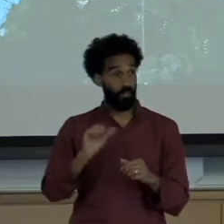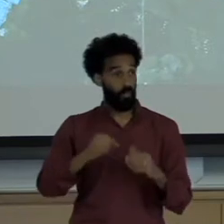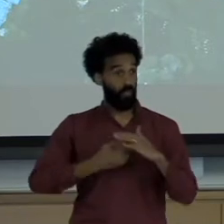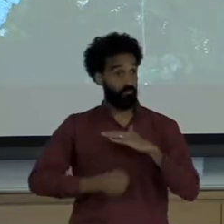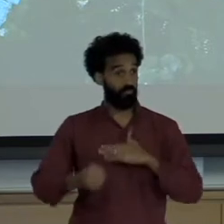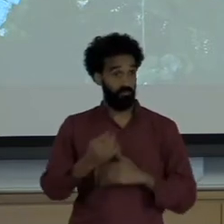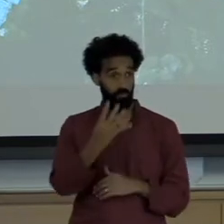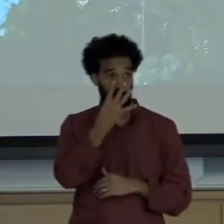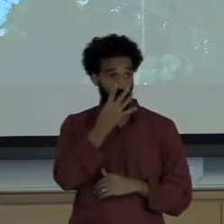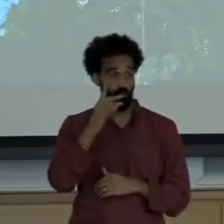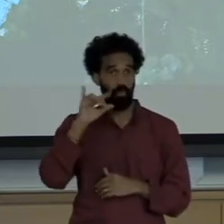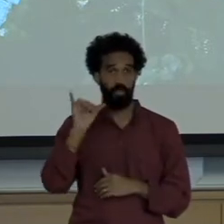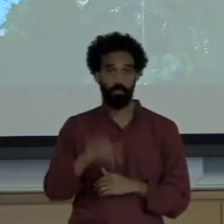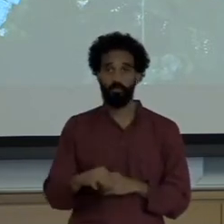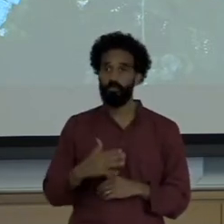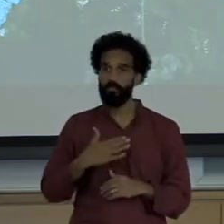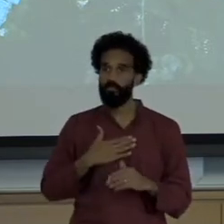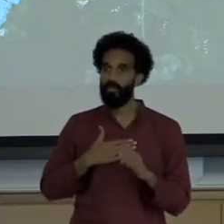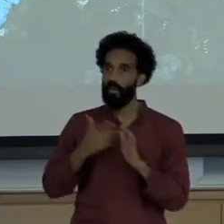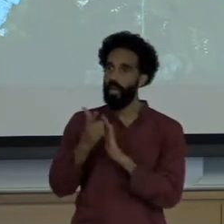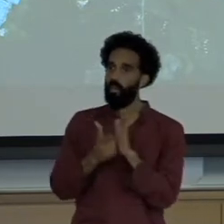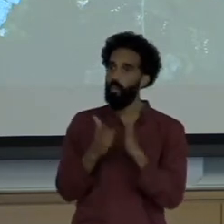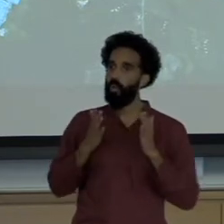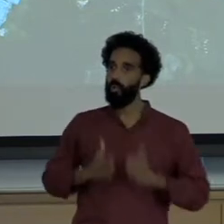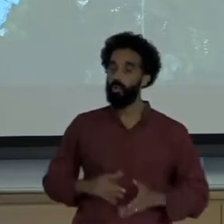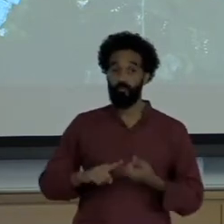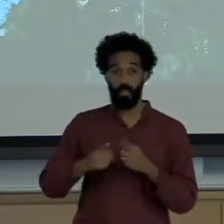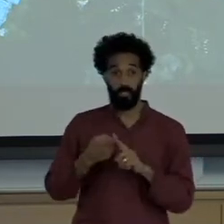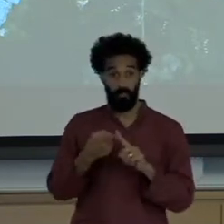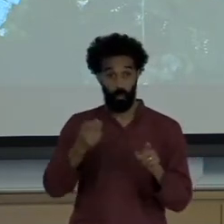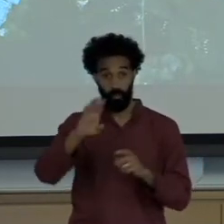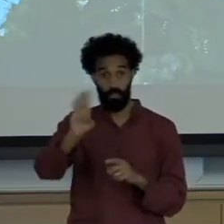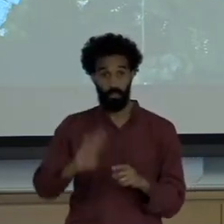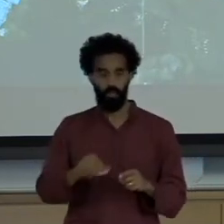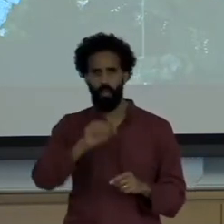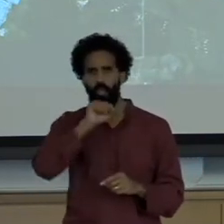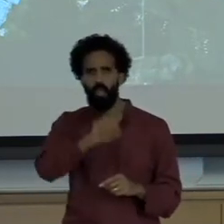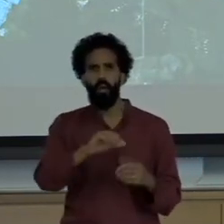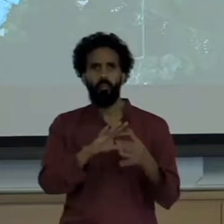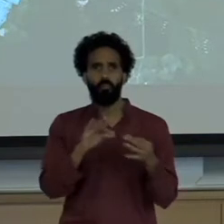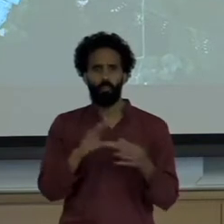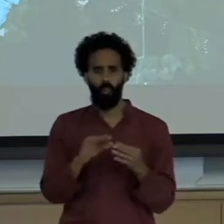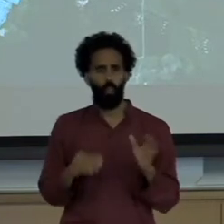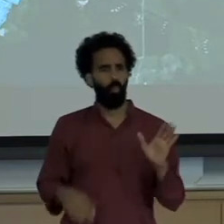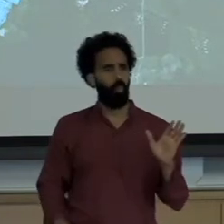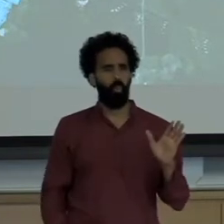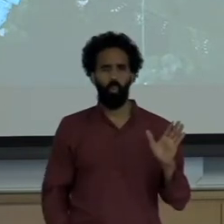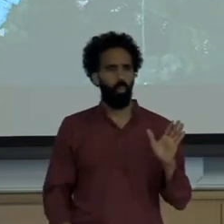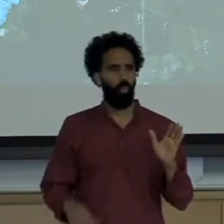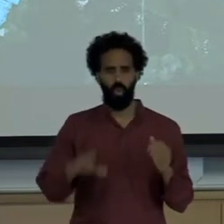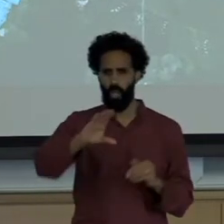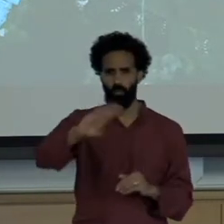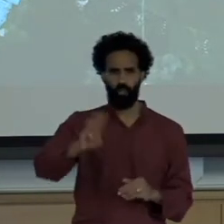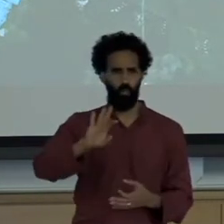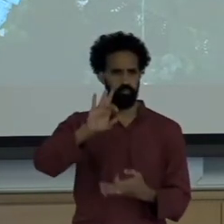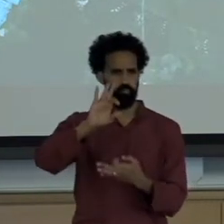My lawyer friends in Brazil loved to tell me that Brazil has a perfect legal code and a perfect Constitution